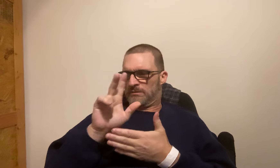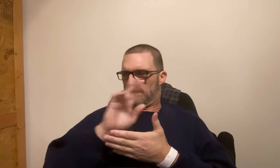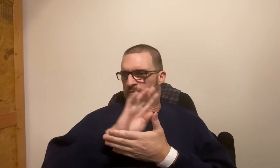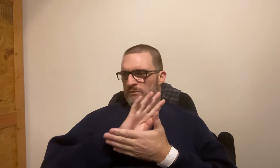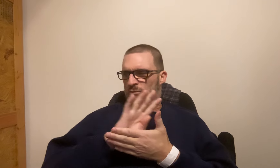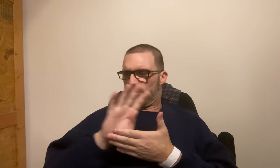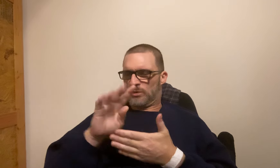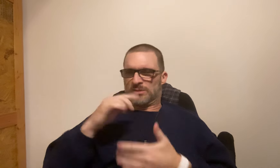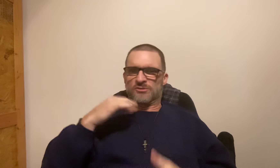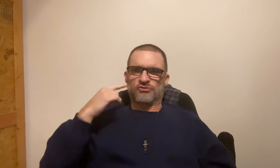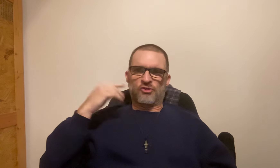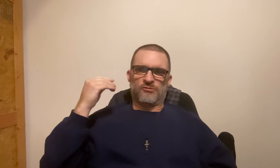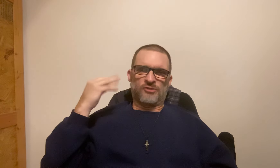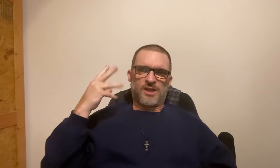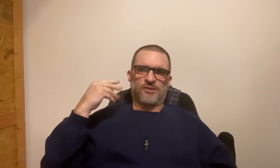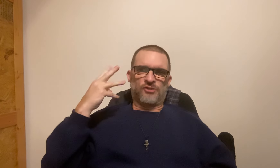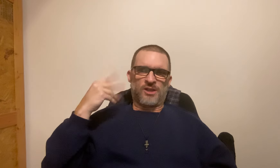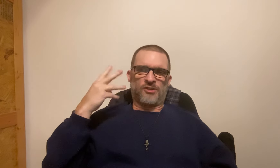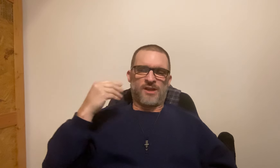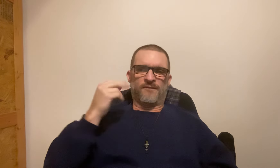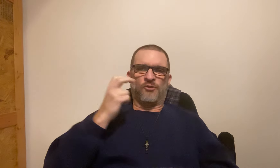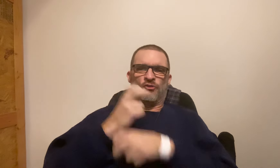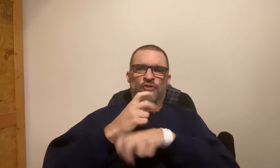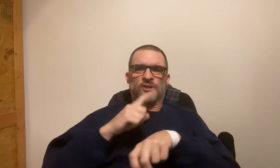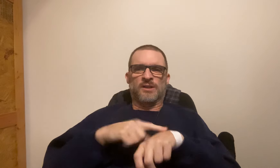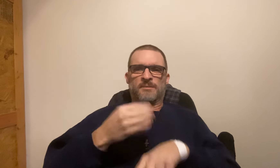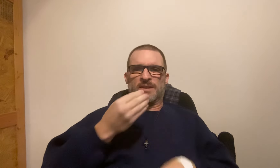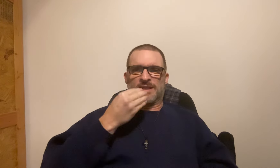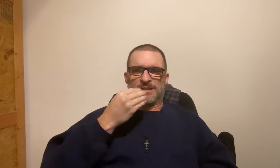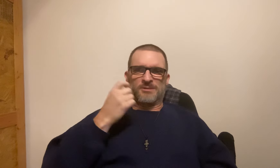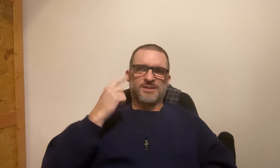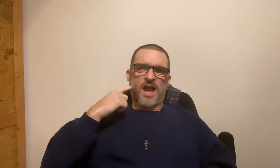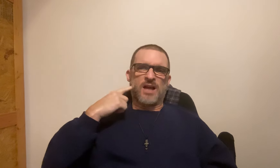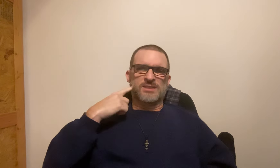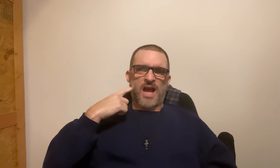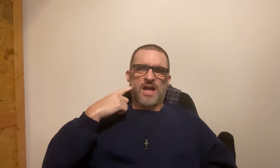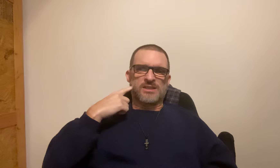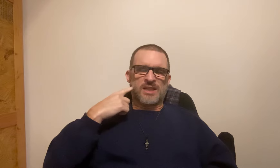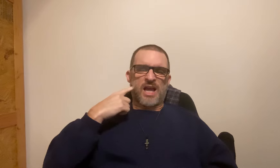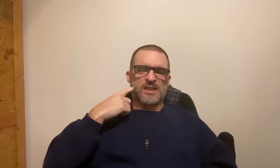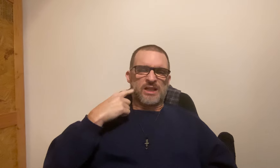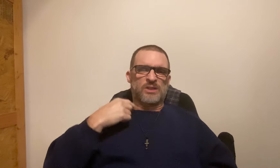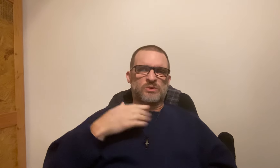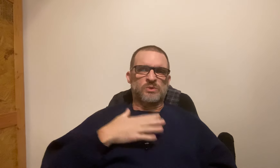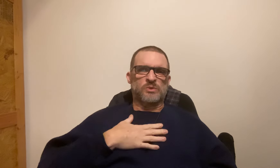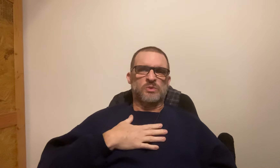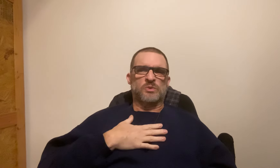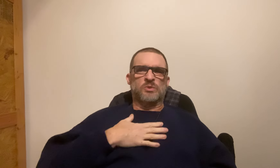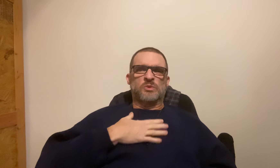I think 3 weeks or 4 weeks. That person received radiation because she had a hard time eating.